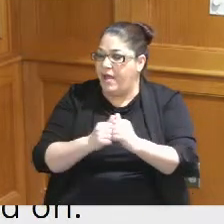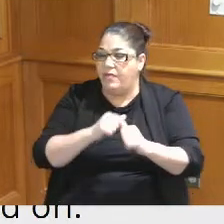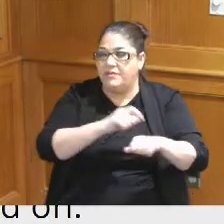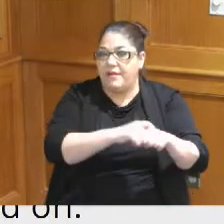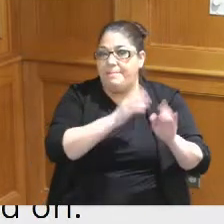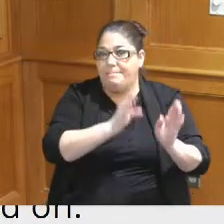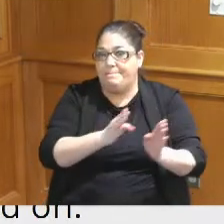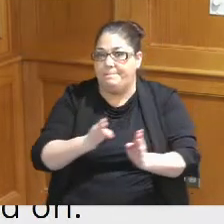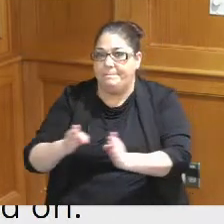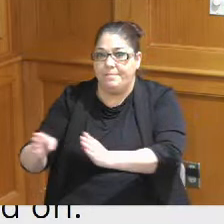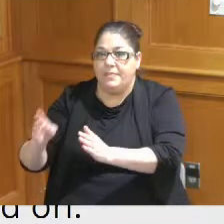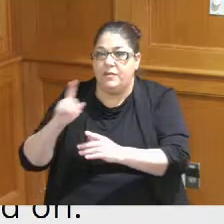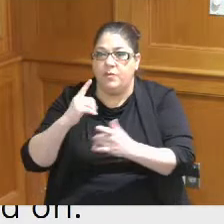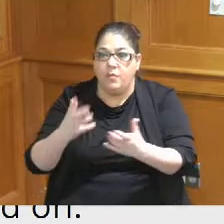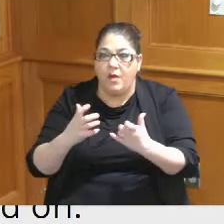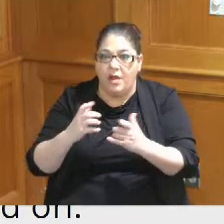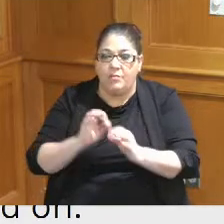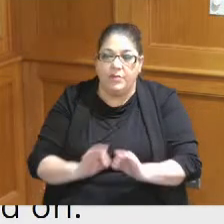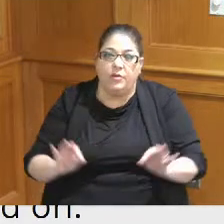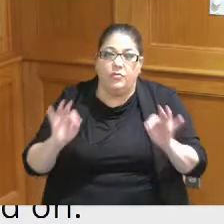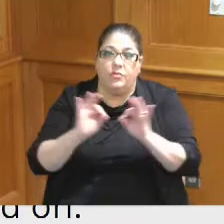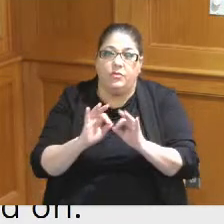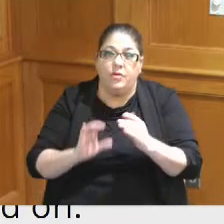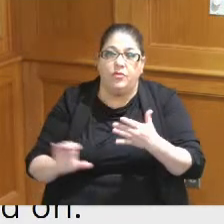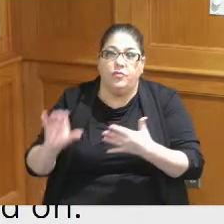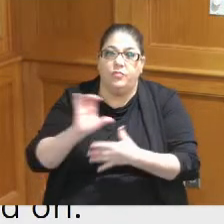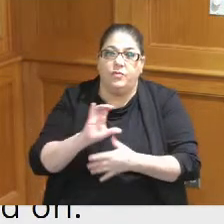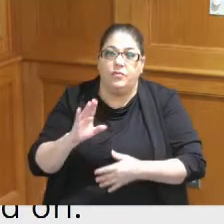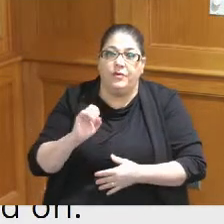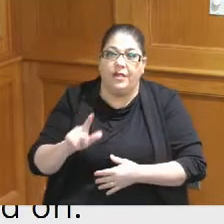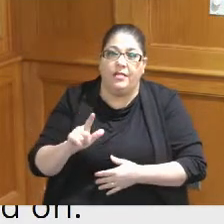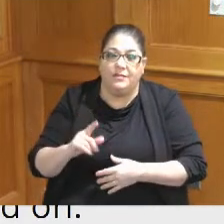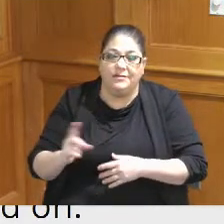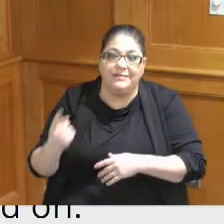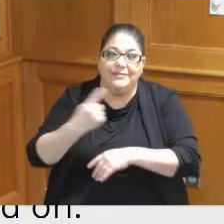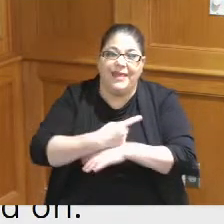timeliness and the critical dates that we have to hit to get this project really